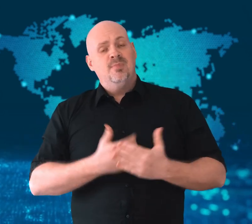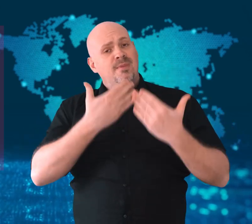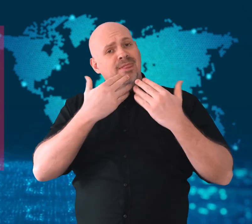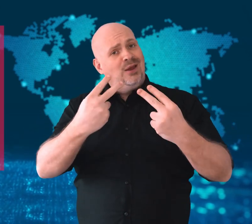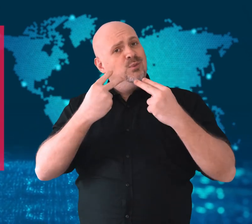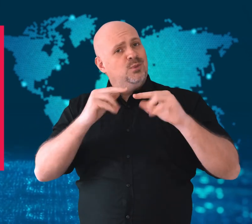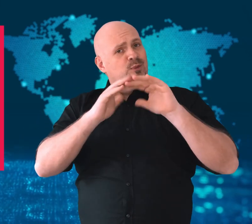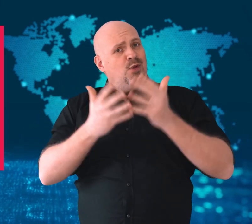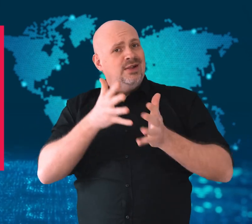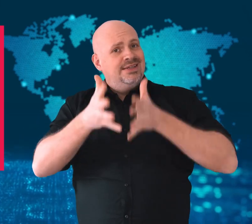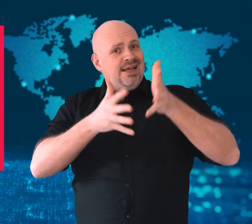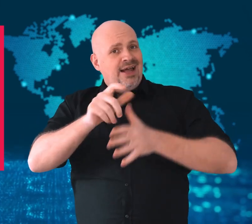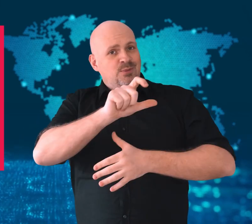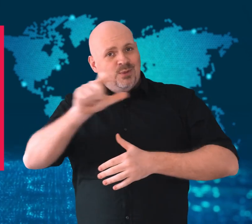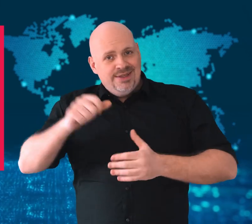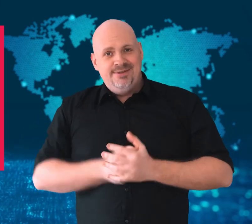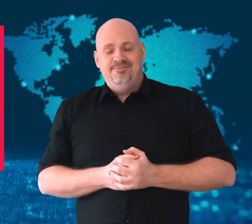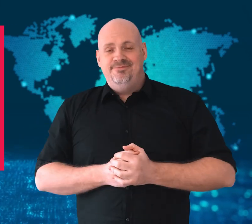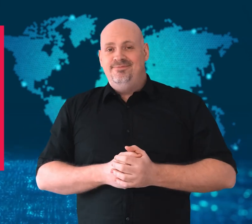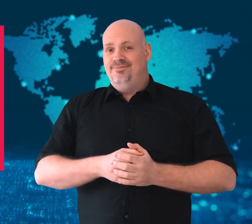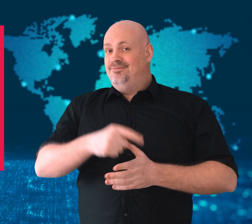Thank you for watching WorldSign Week.